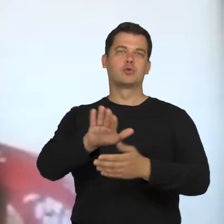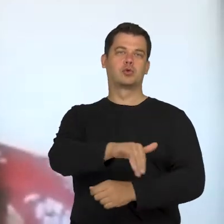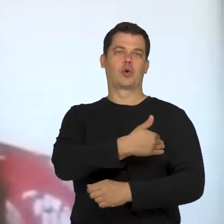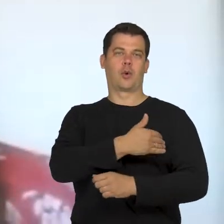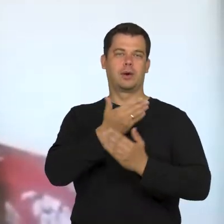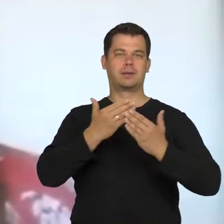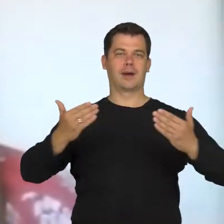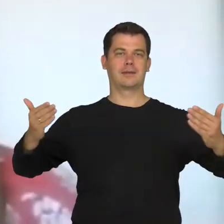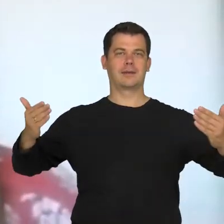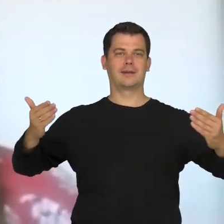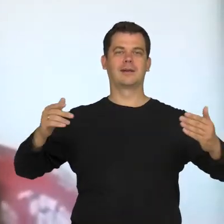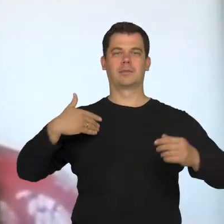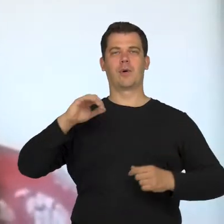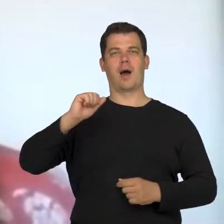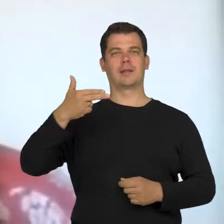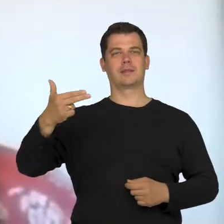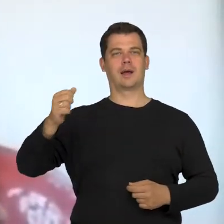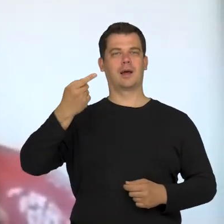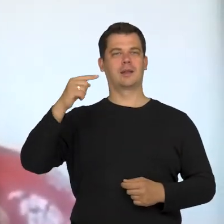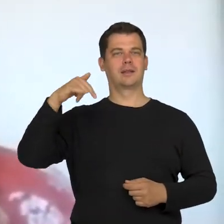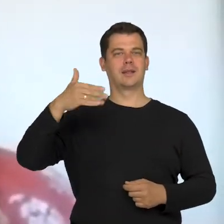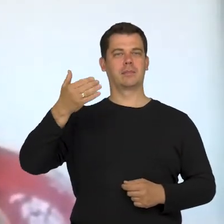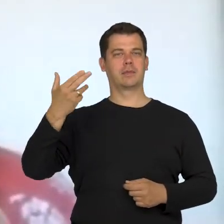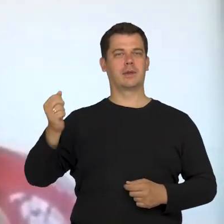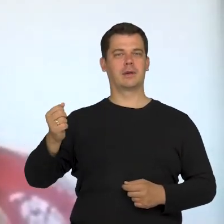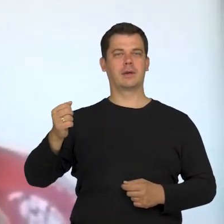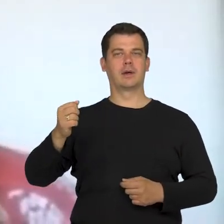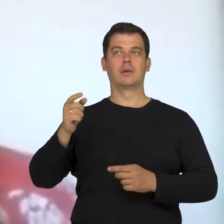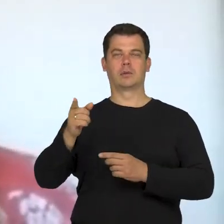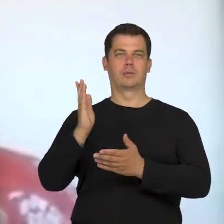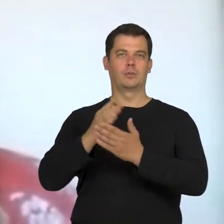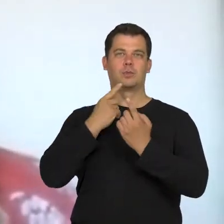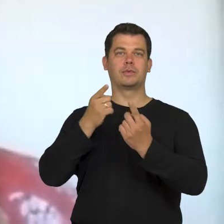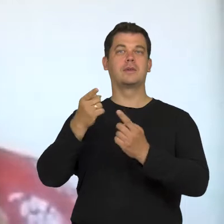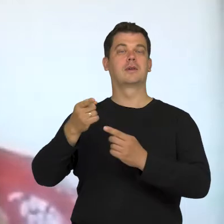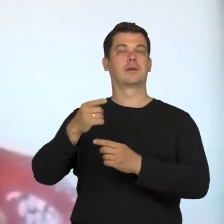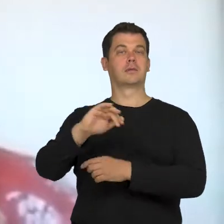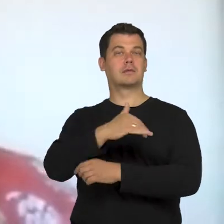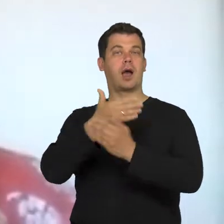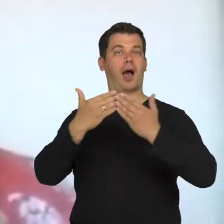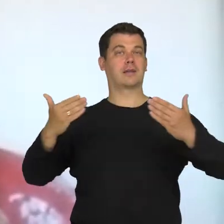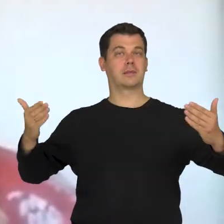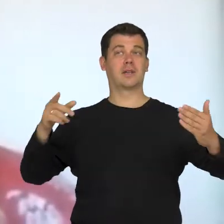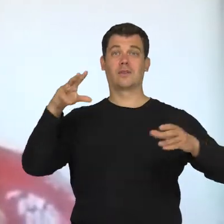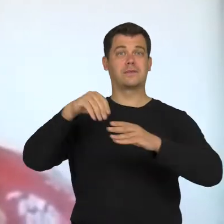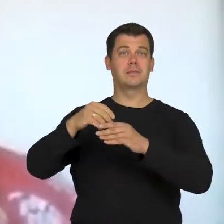which, just like Anna Dymna few years ago, but I think it's still relevant, they simply don't accept people with disabilities,